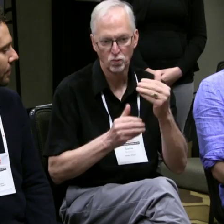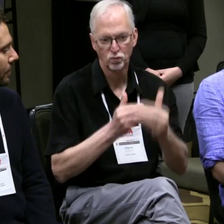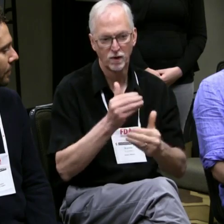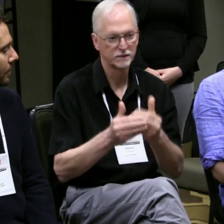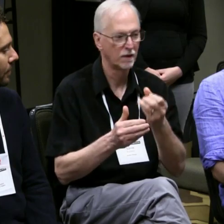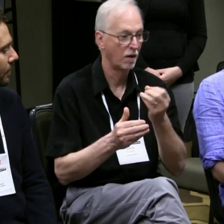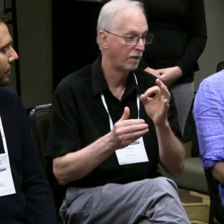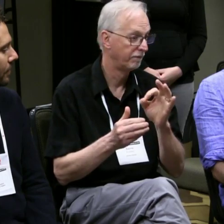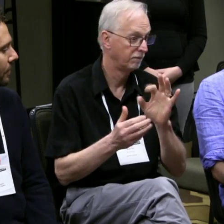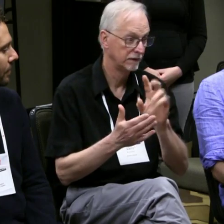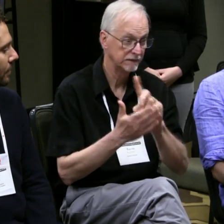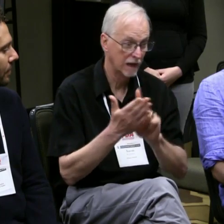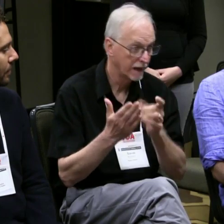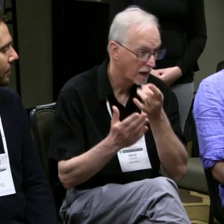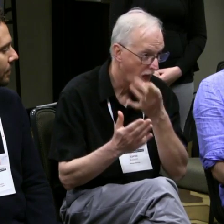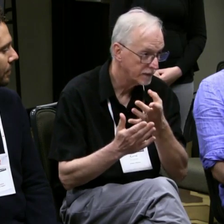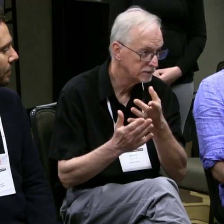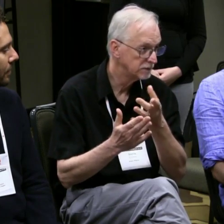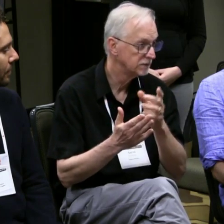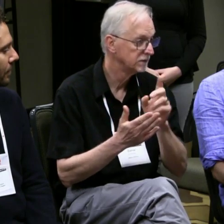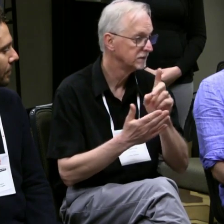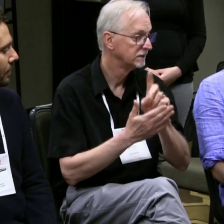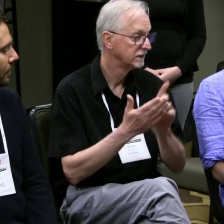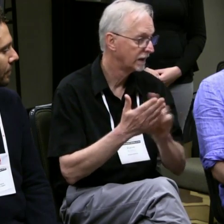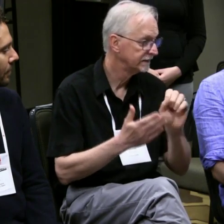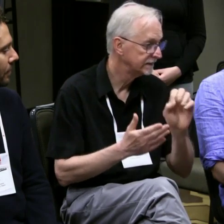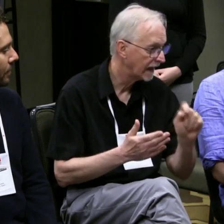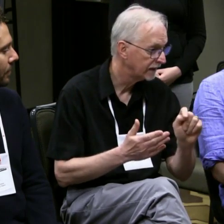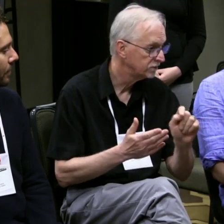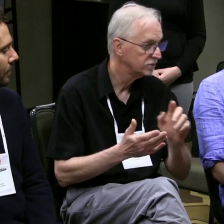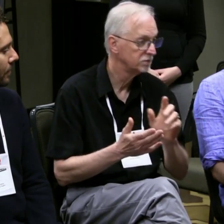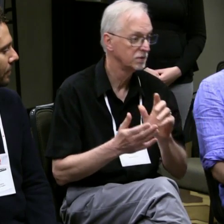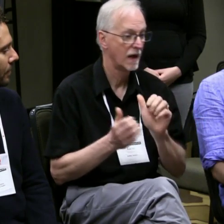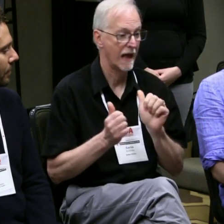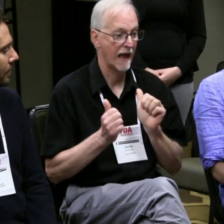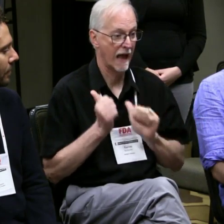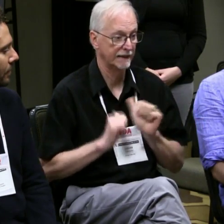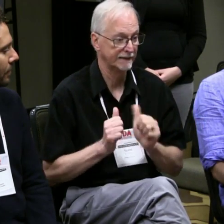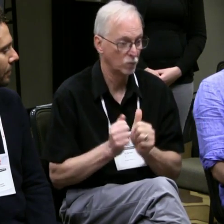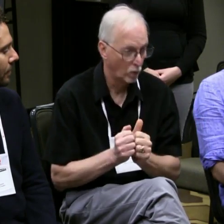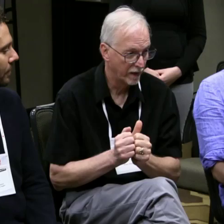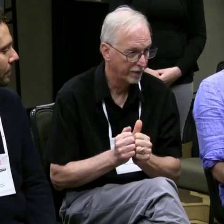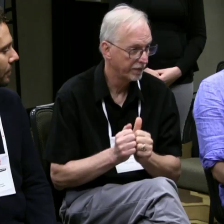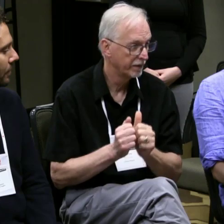but really in the middle of the process itself, designing lights, designing sets,